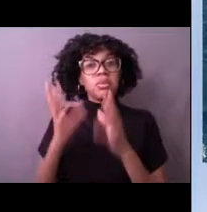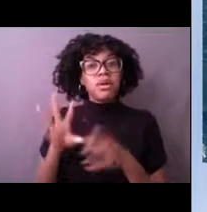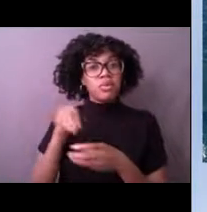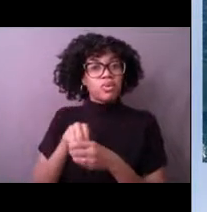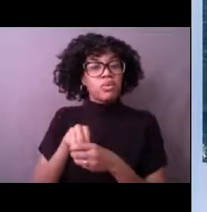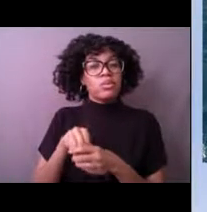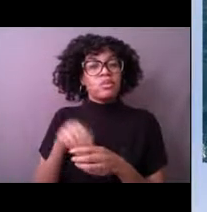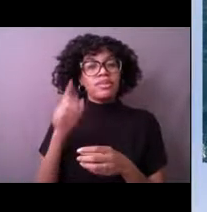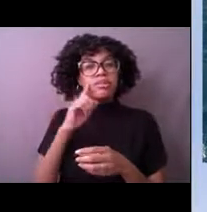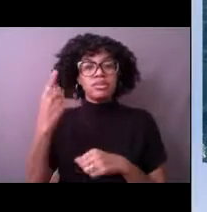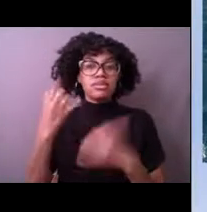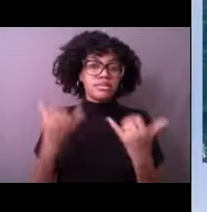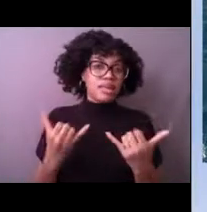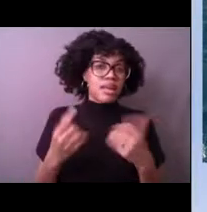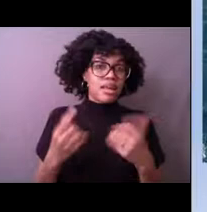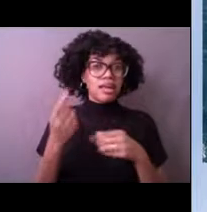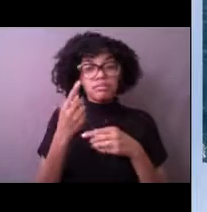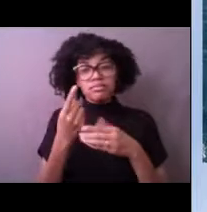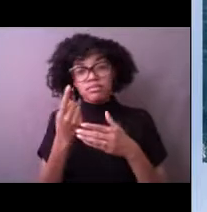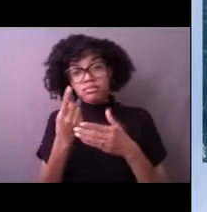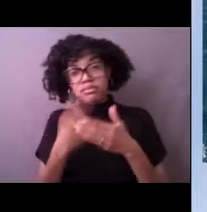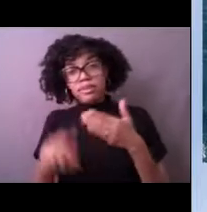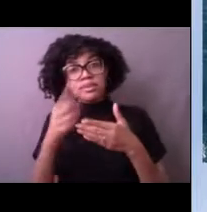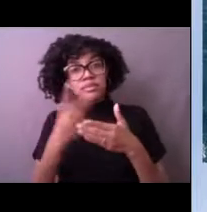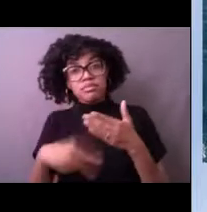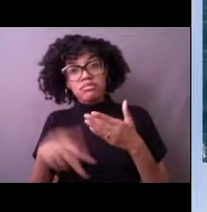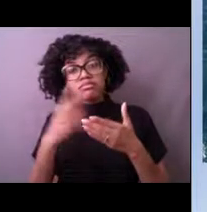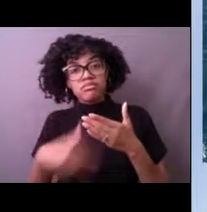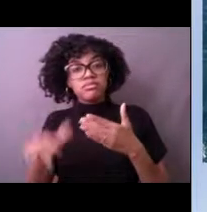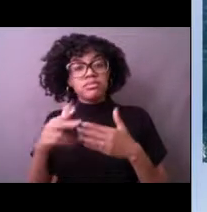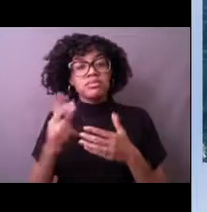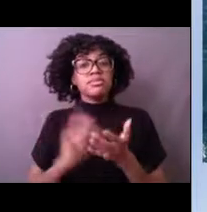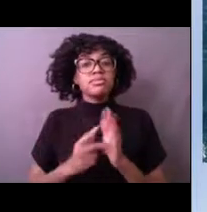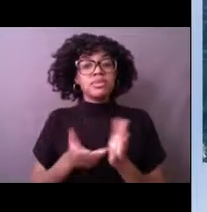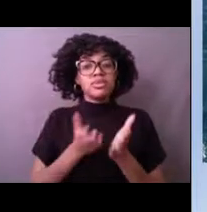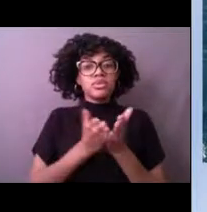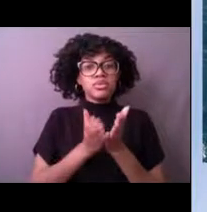So that's why it's pretty important for mariners to know what the weather is doing in the area.